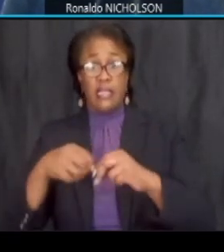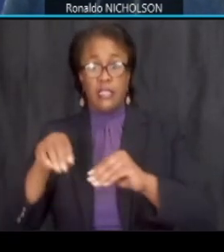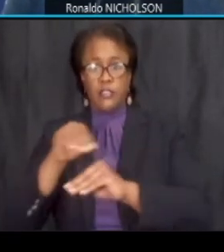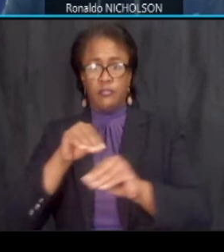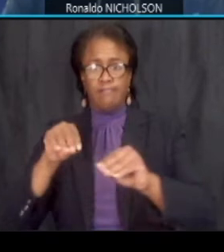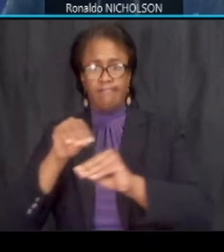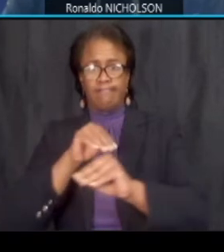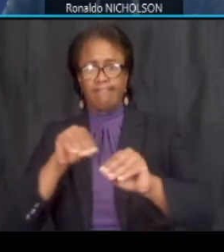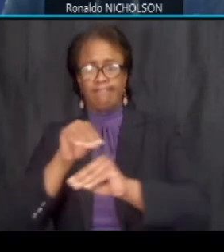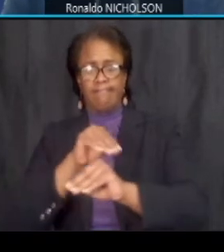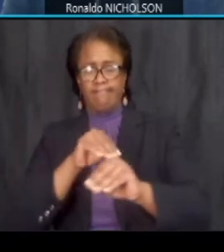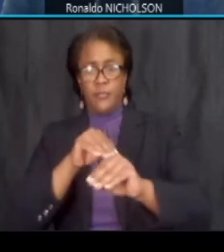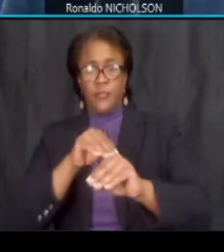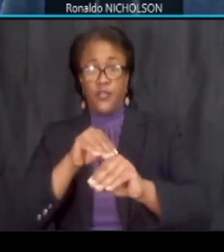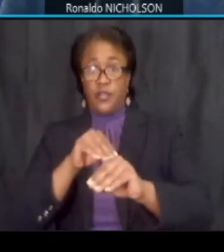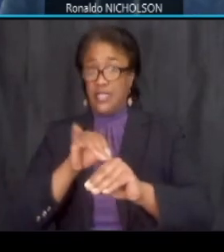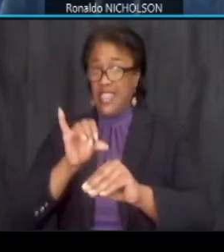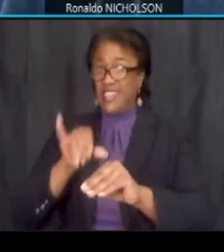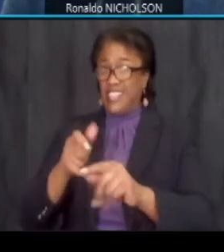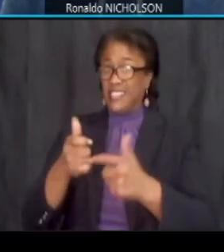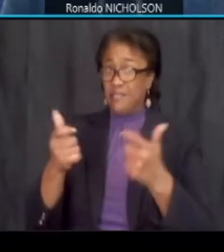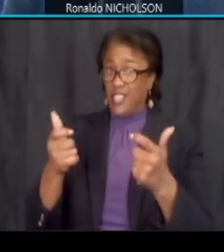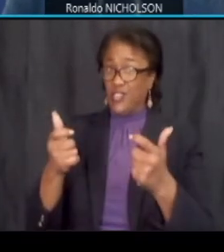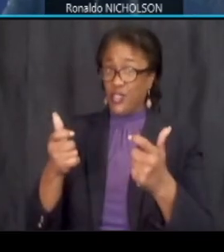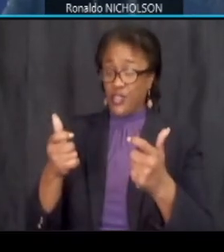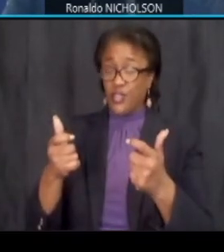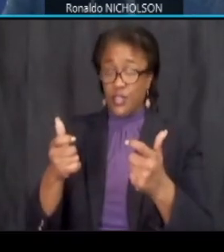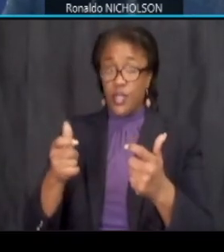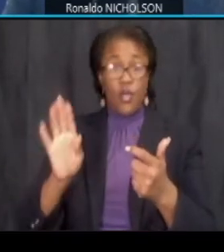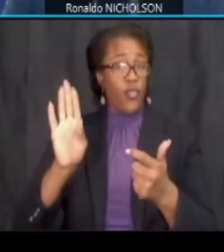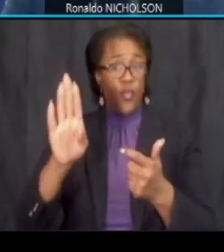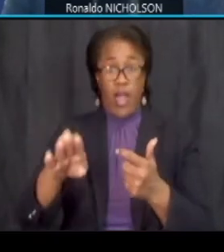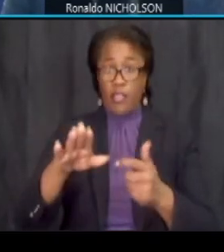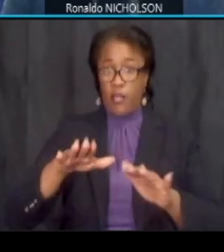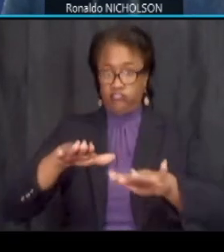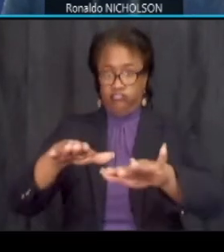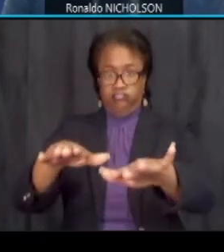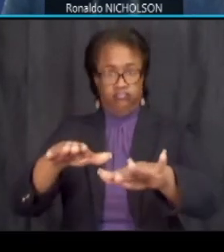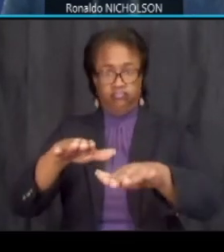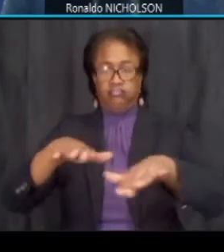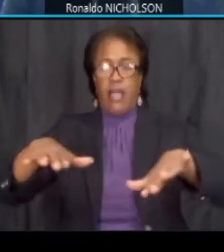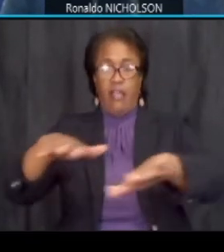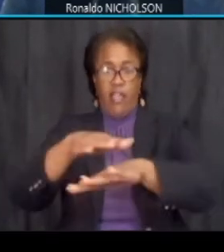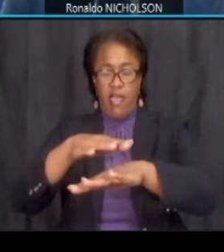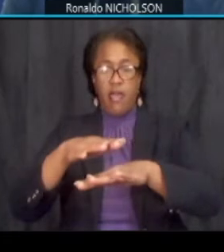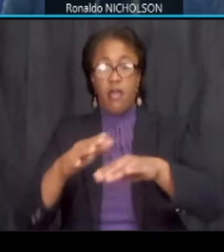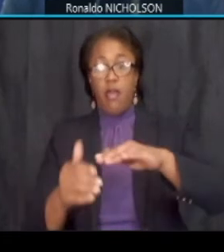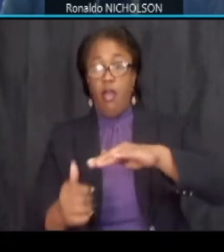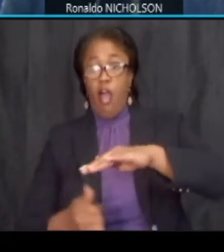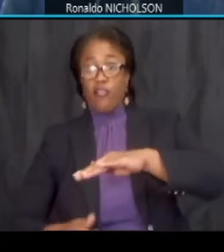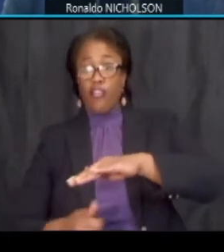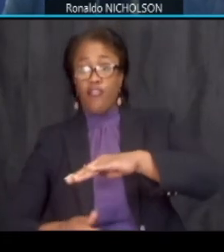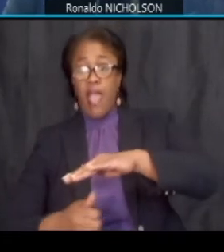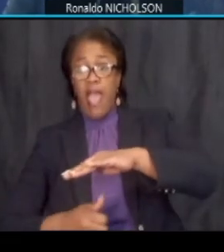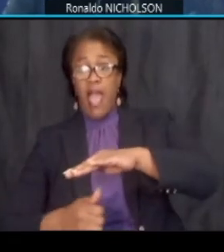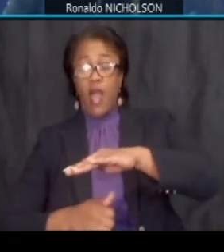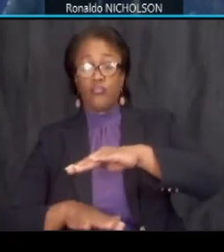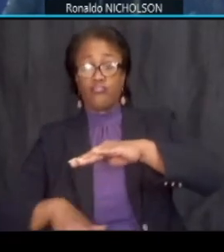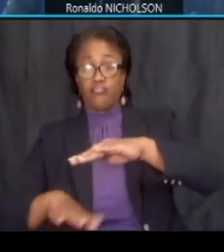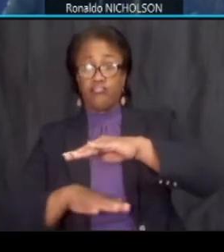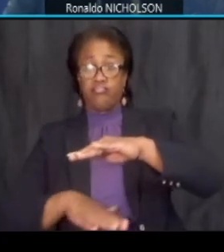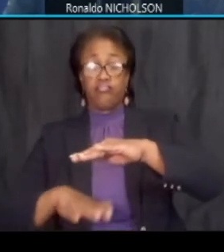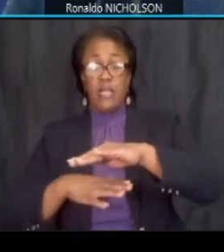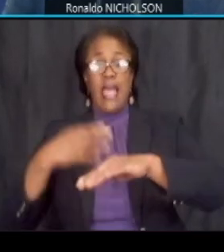and they are major throughout the corridor both underground and aerial poles have to be relocated